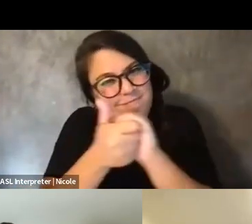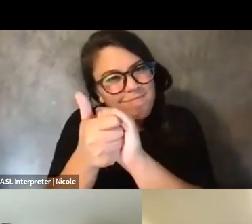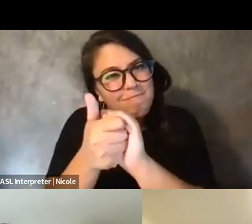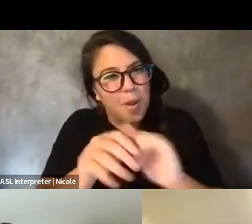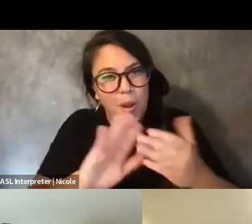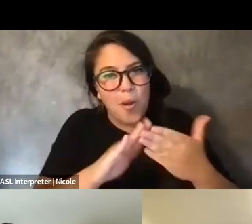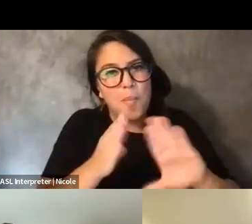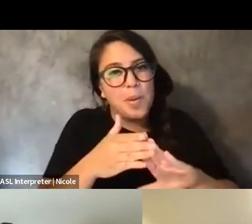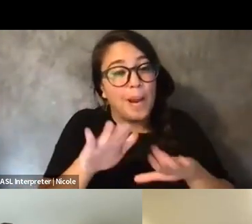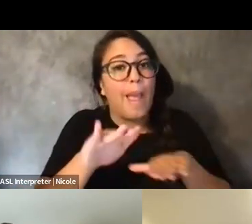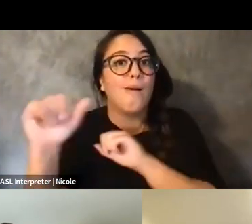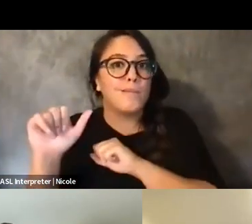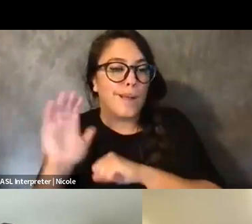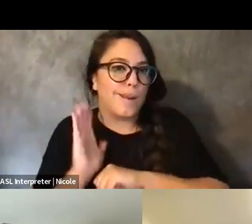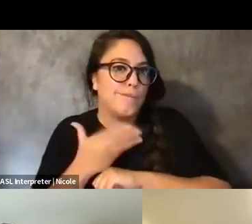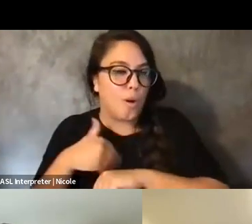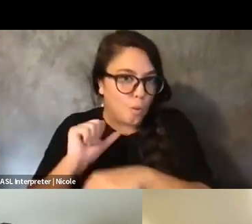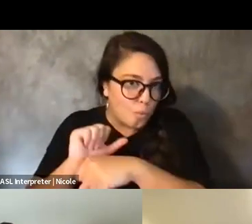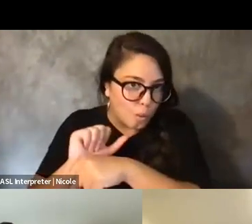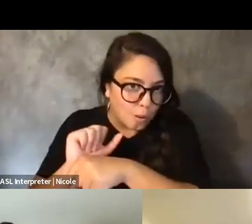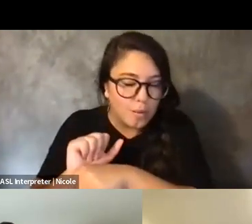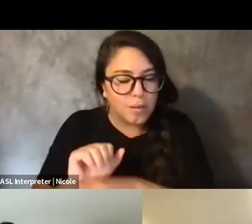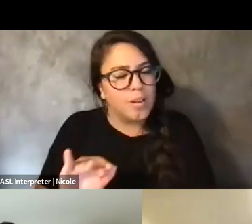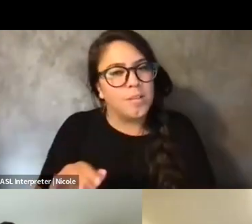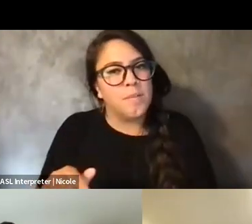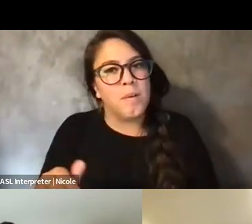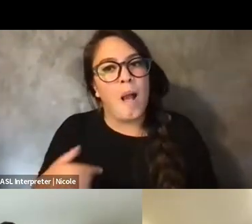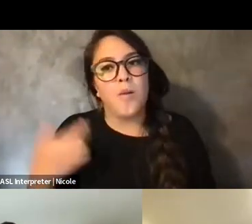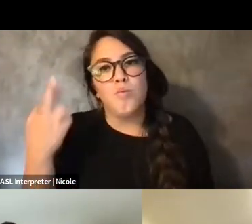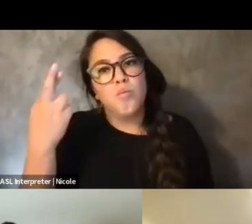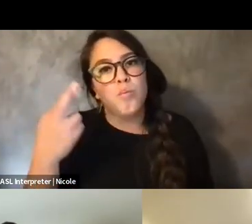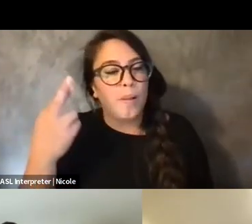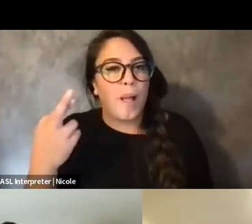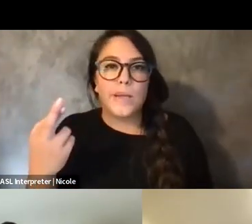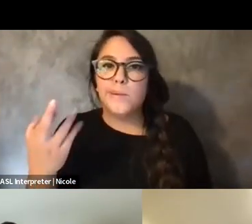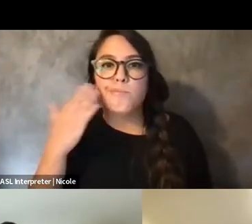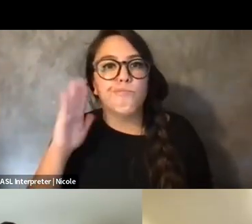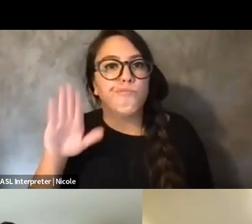that we were doing because I found that, you know, with a lot of the fighting